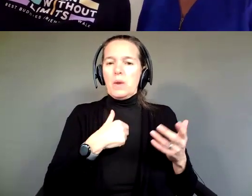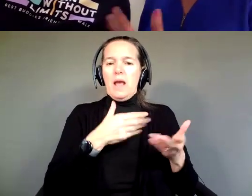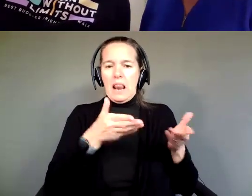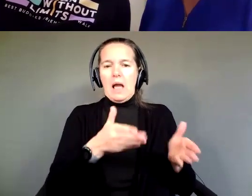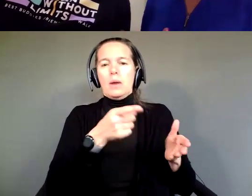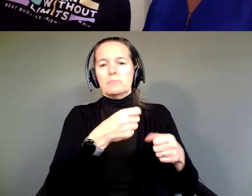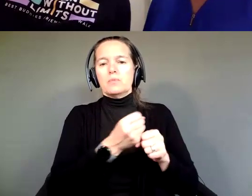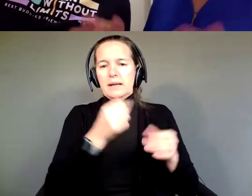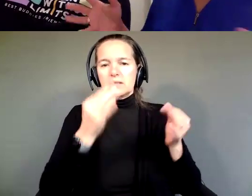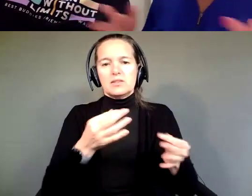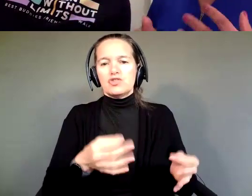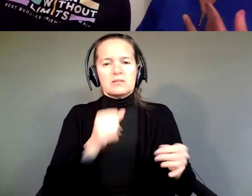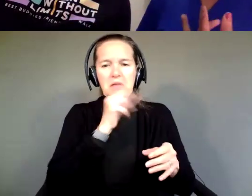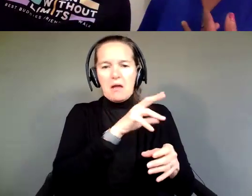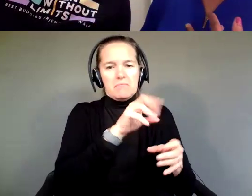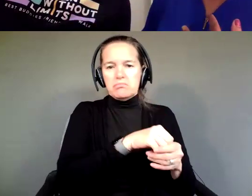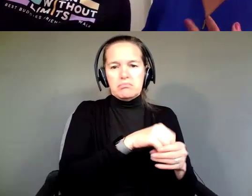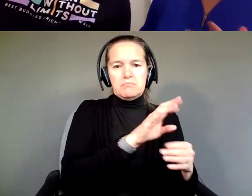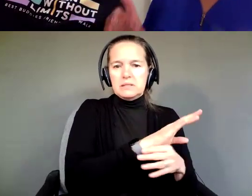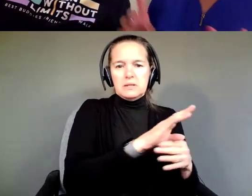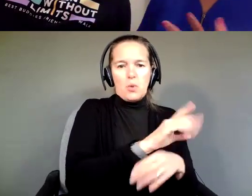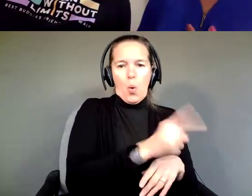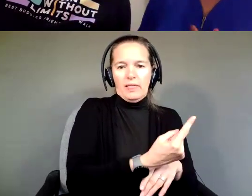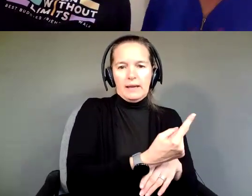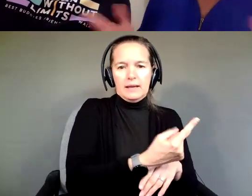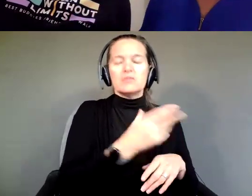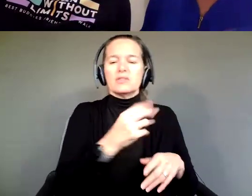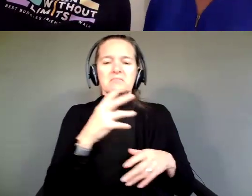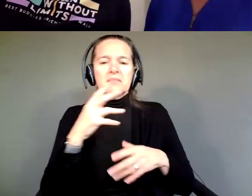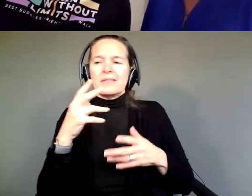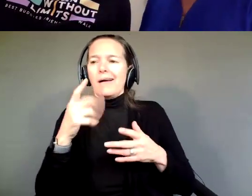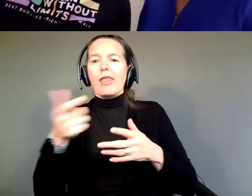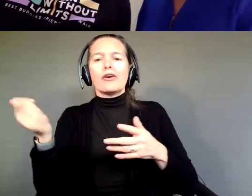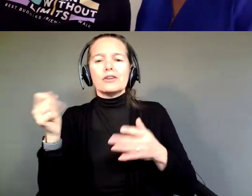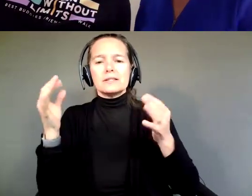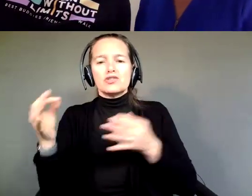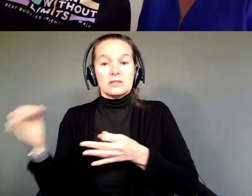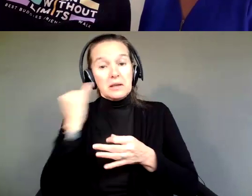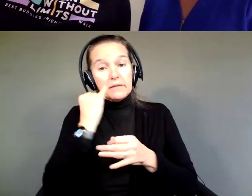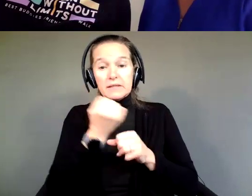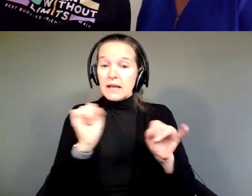Whatever it is he likes to do, as long as he's safe, as long as it's legal, absolutely, we support him in that.